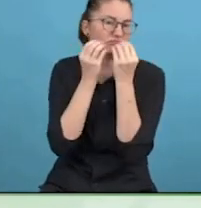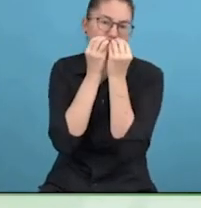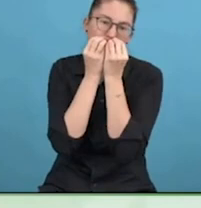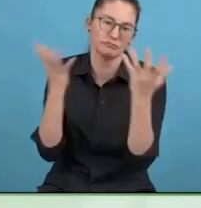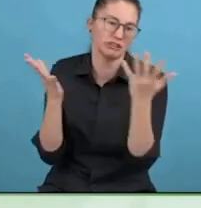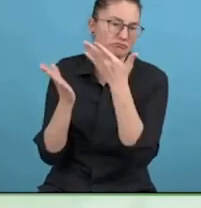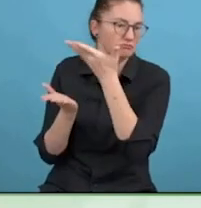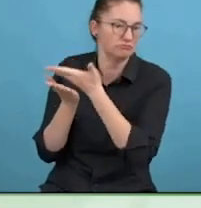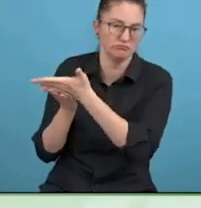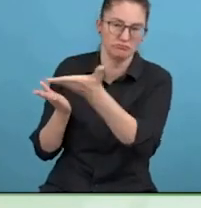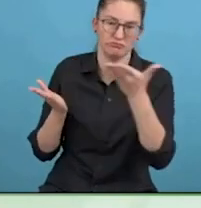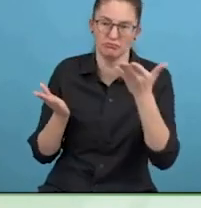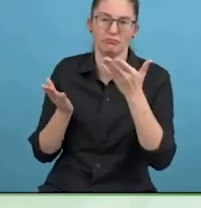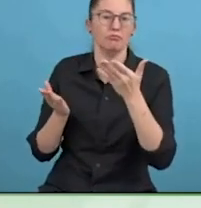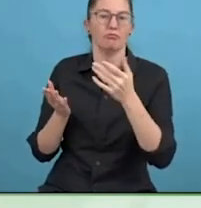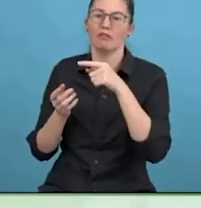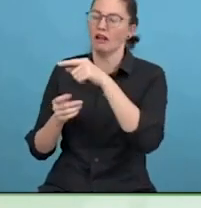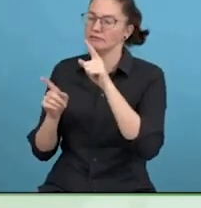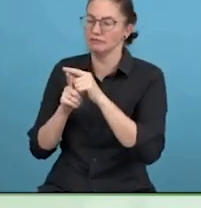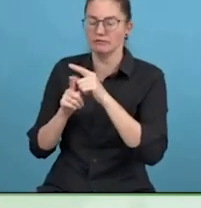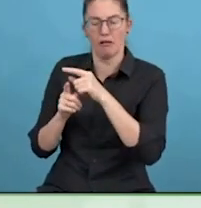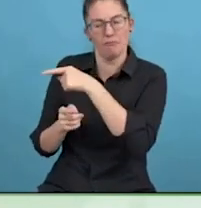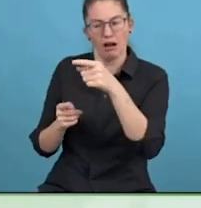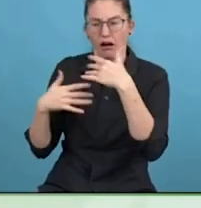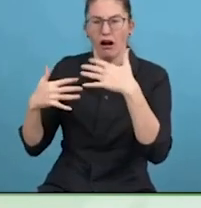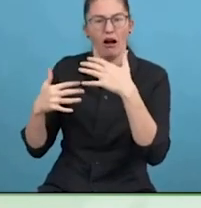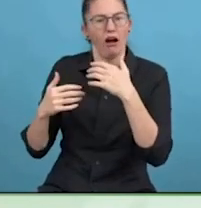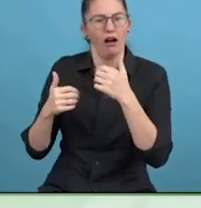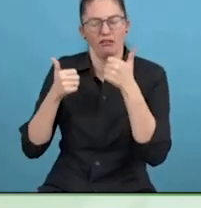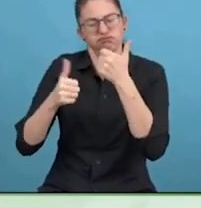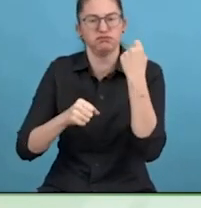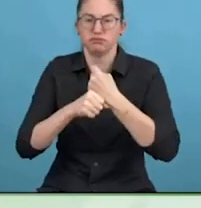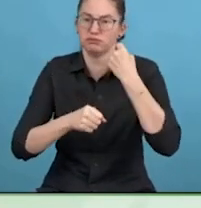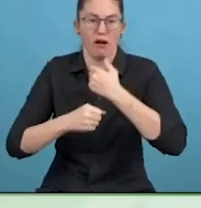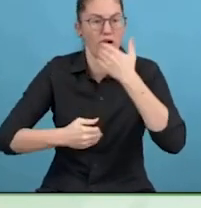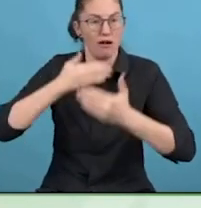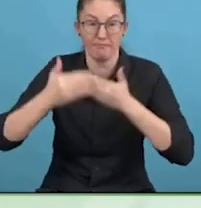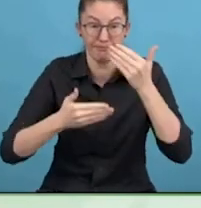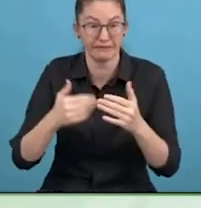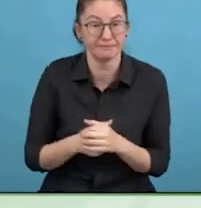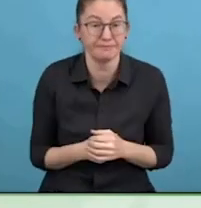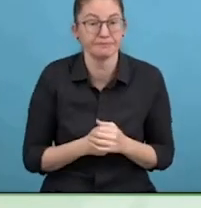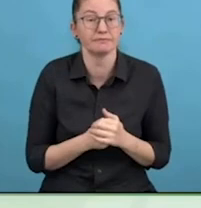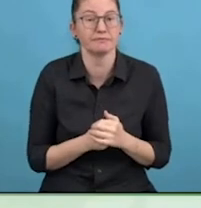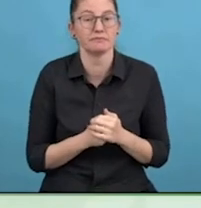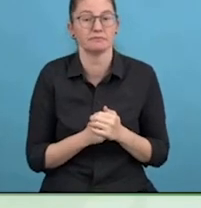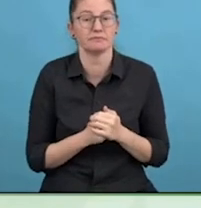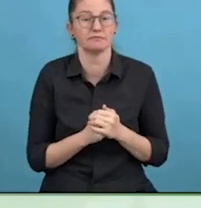entities, what do they do to ensure we are better supporting those